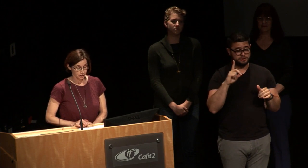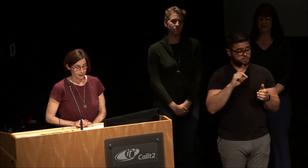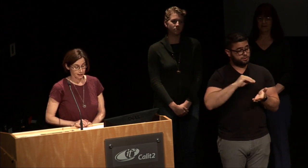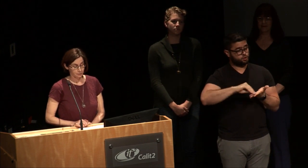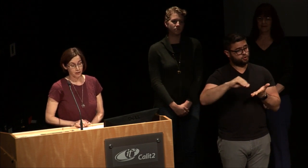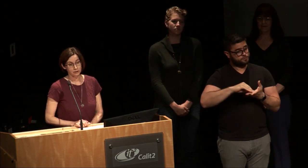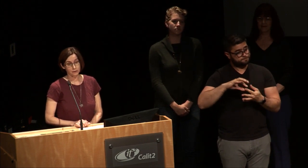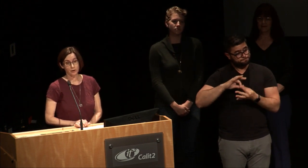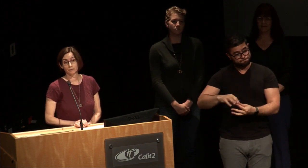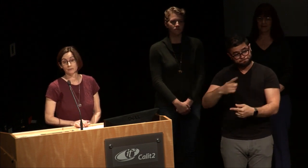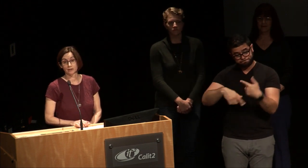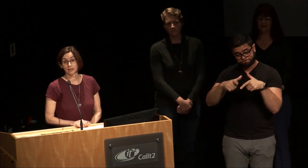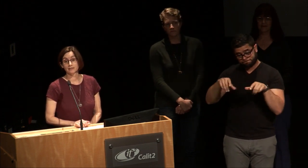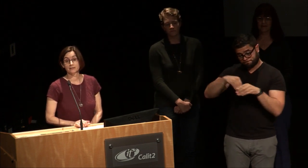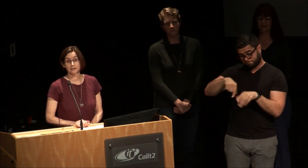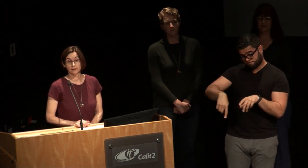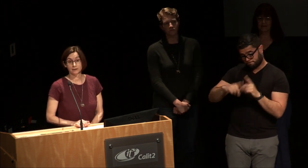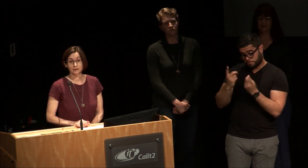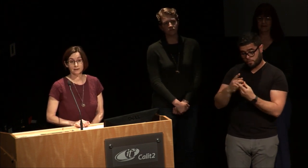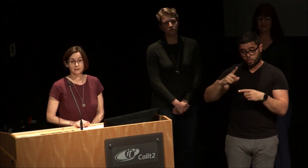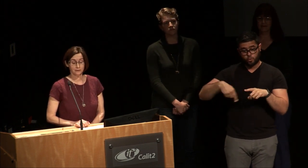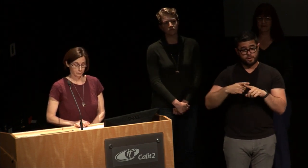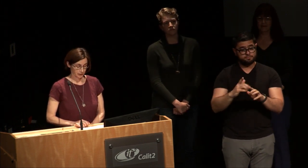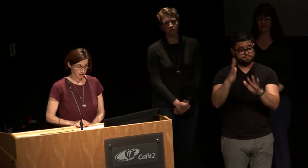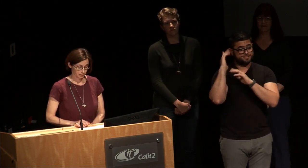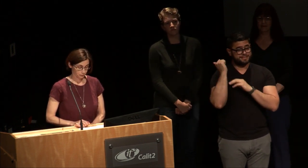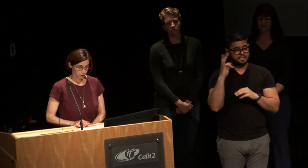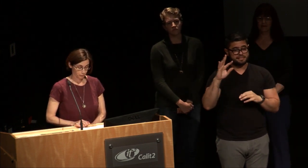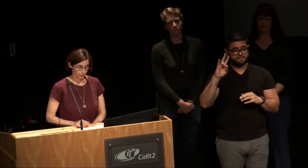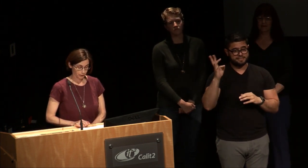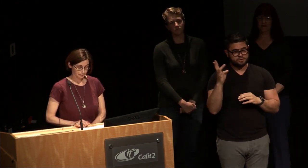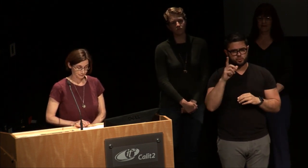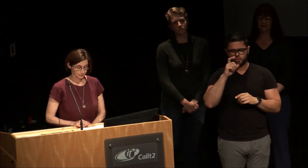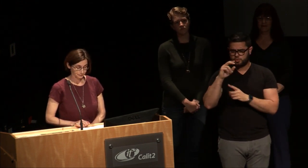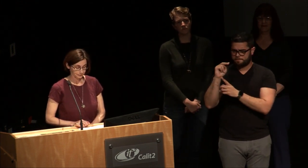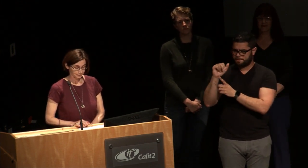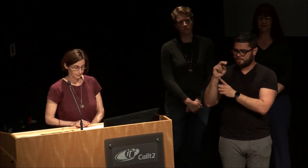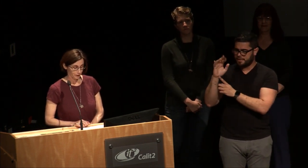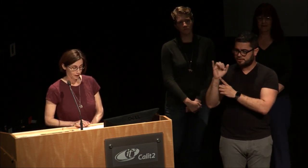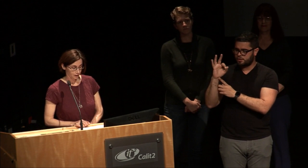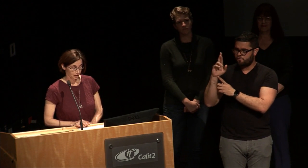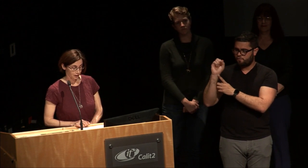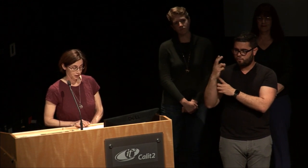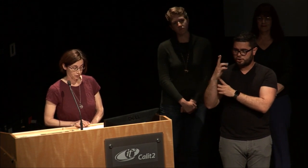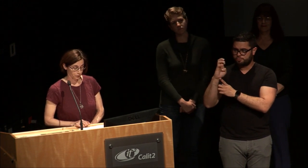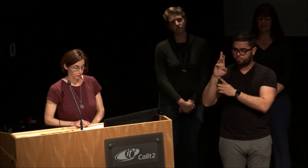sign language in the department was in 1976 by Nancy Frishberg. She wrote about